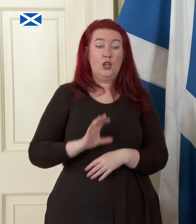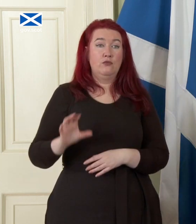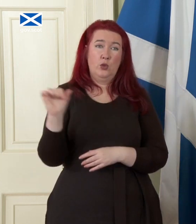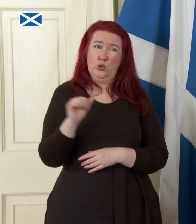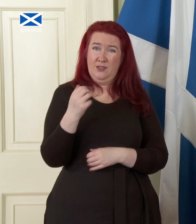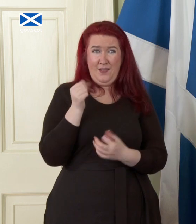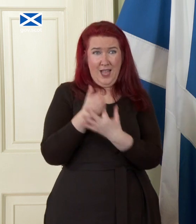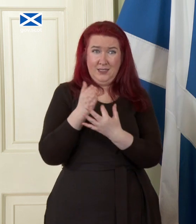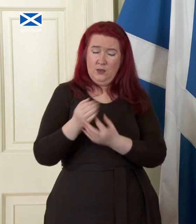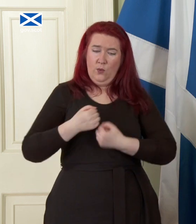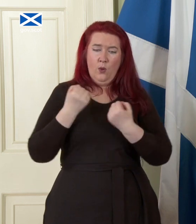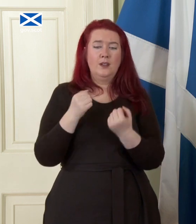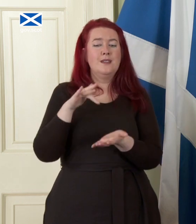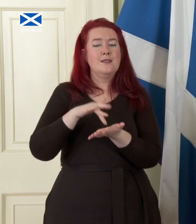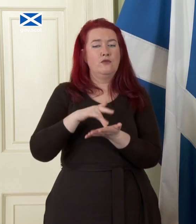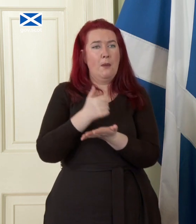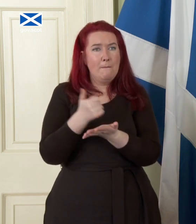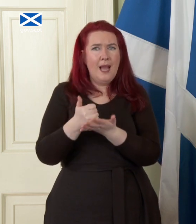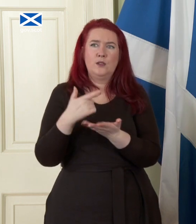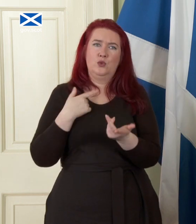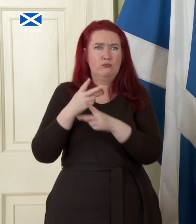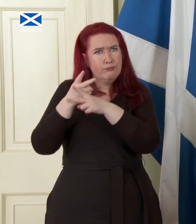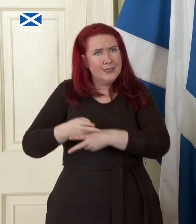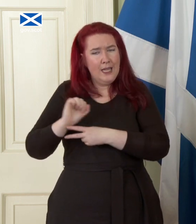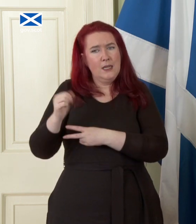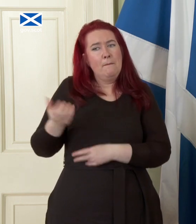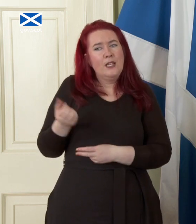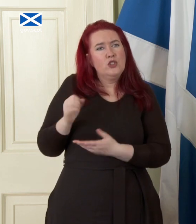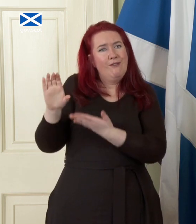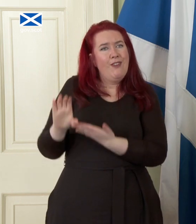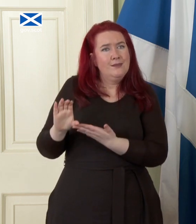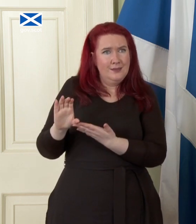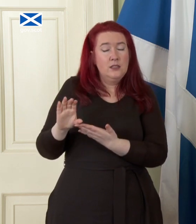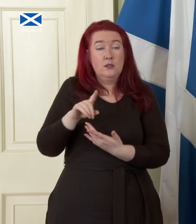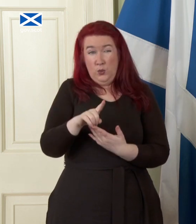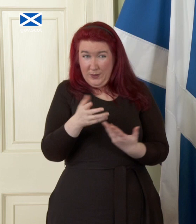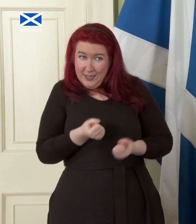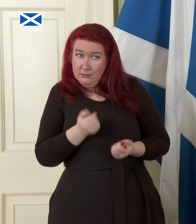bank to protect things like Pension funds do you accept that Scotland would be at risk of Market